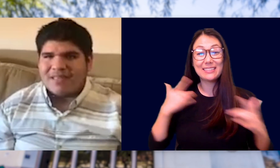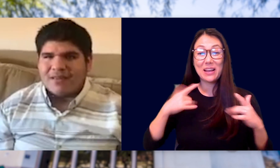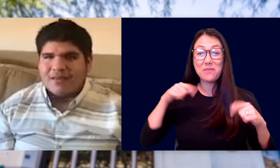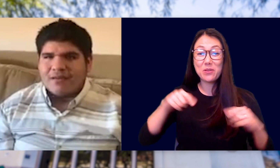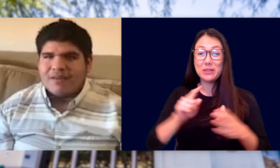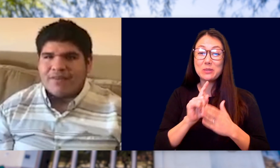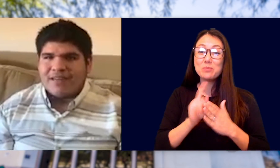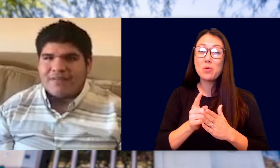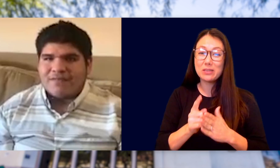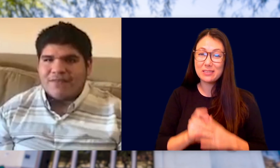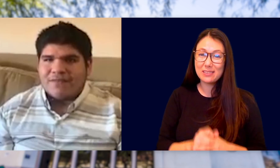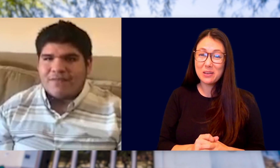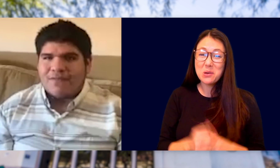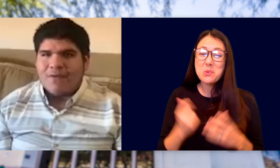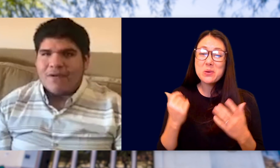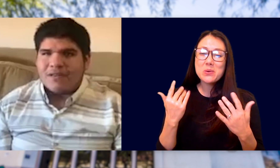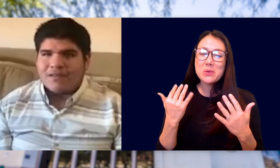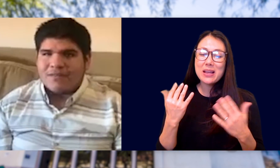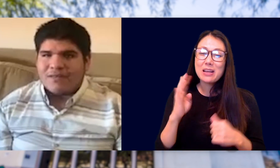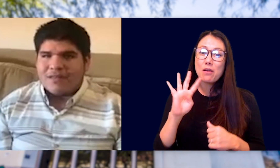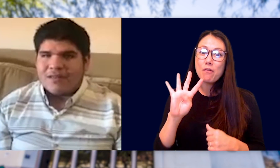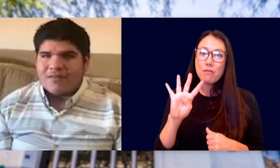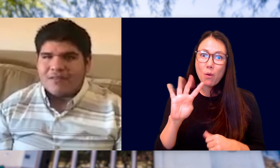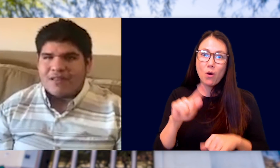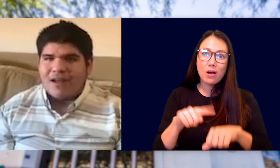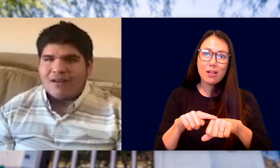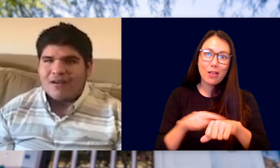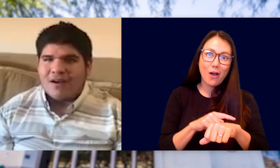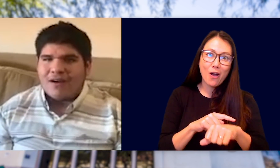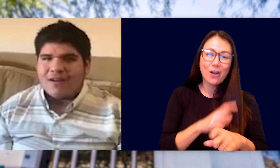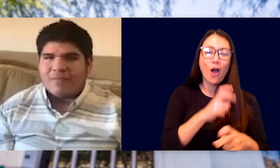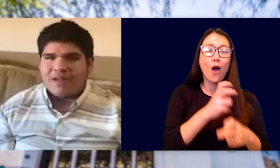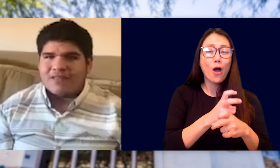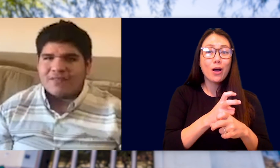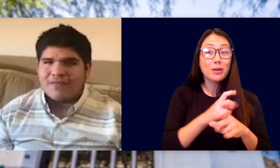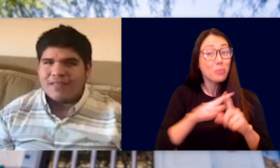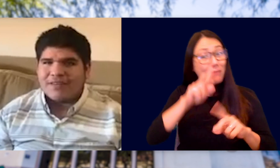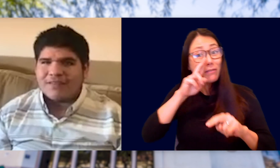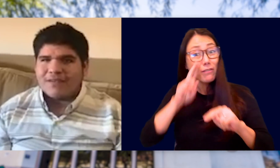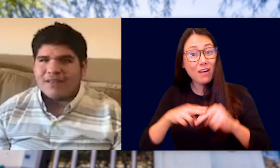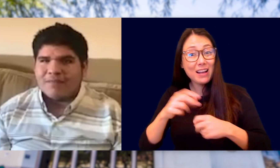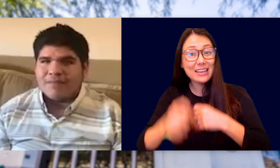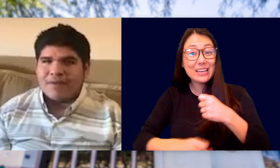WE'VE WAITED FOR FOUR LONG, HARD, BUT ALSO FUN YEARS FOR IT.